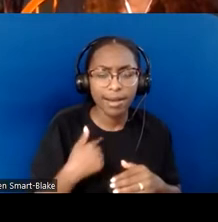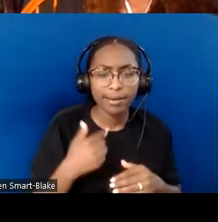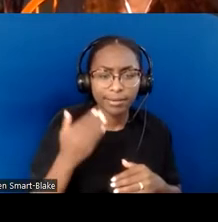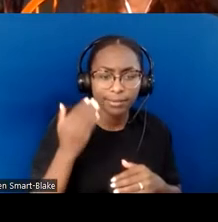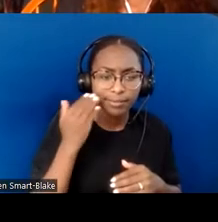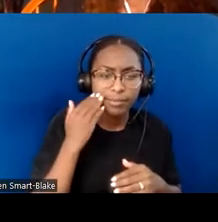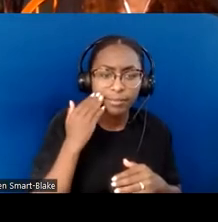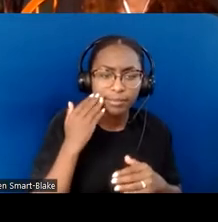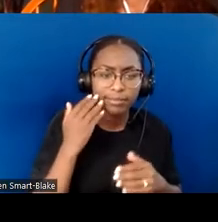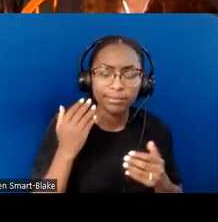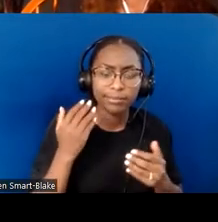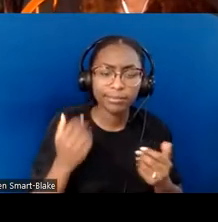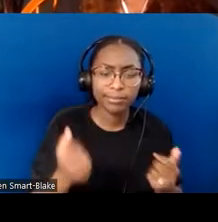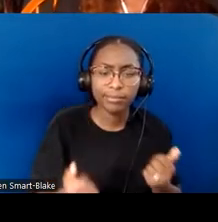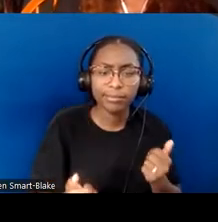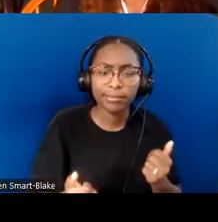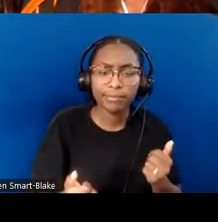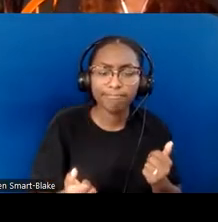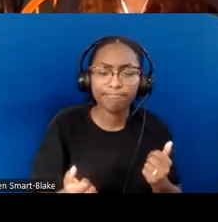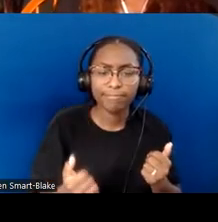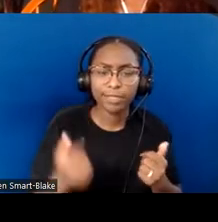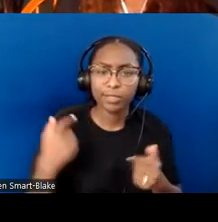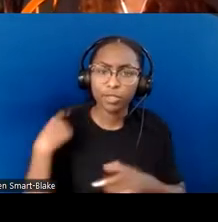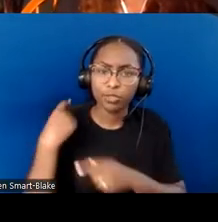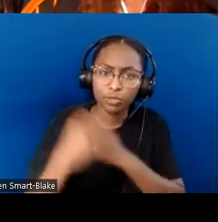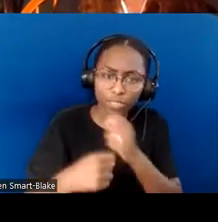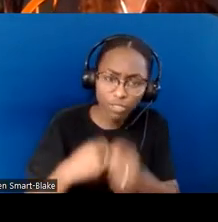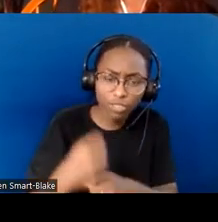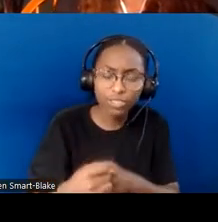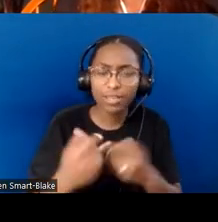in every church. I hope every advocate has a team behind them